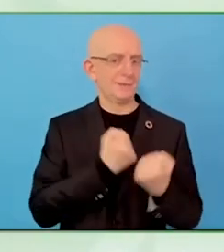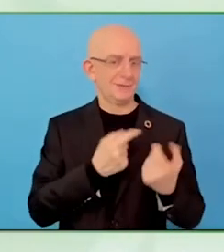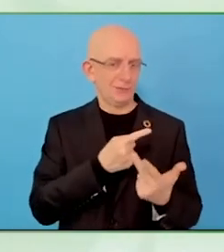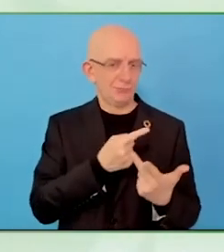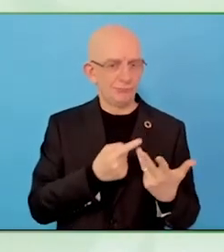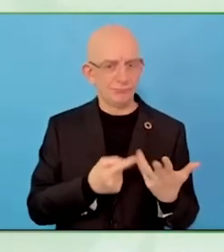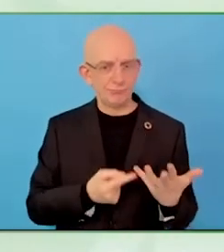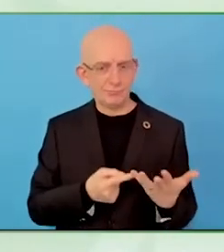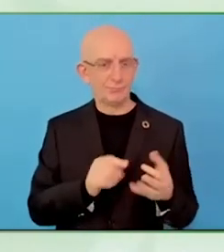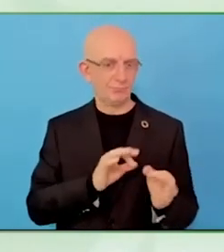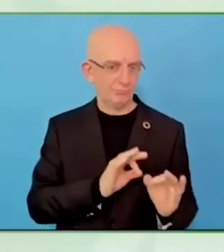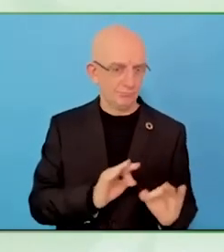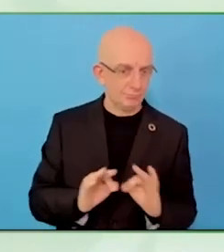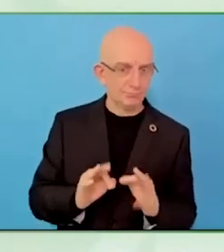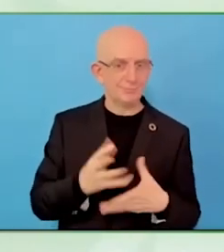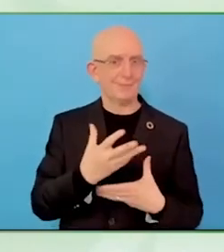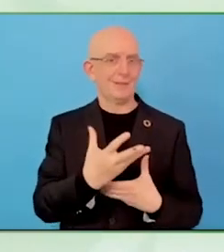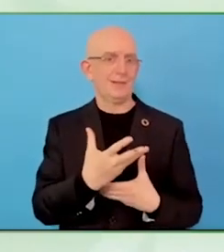It is called that bridges the club.